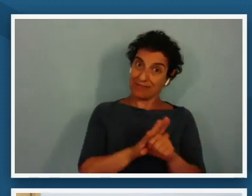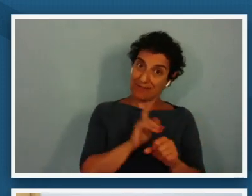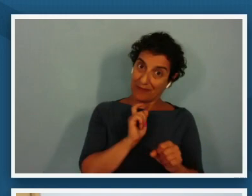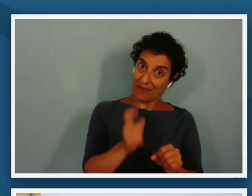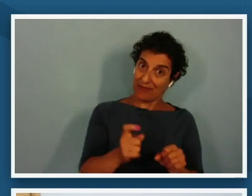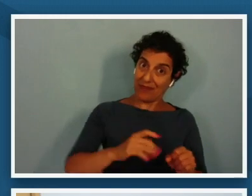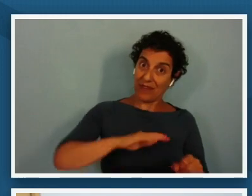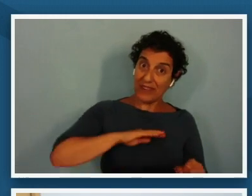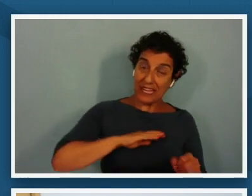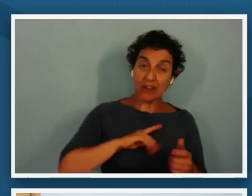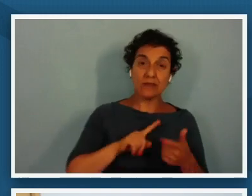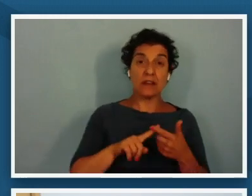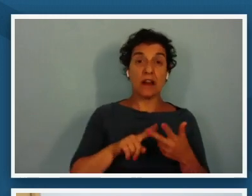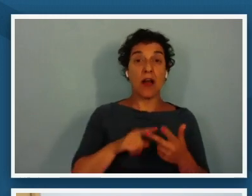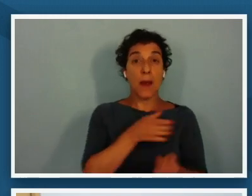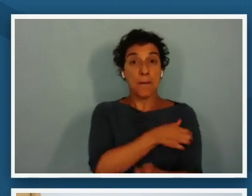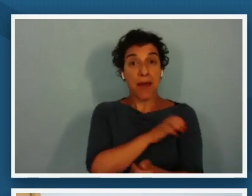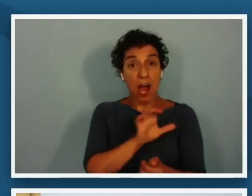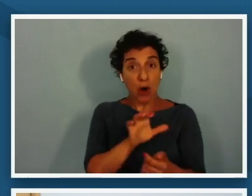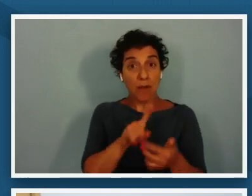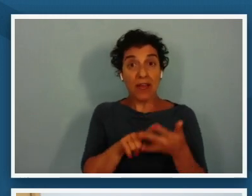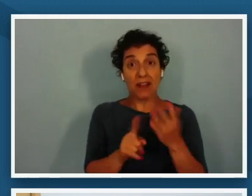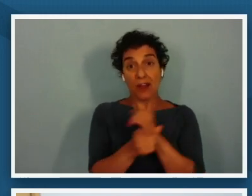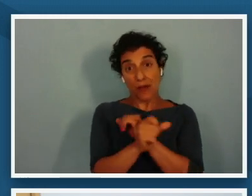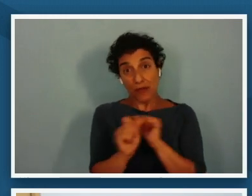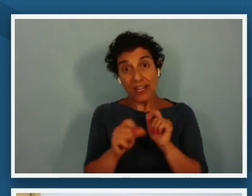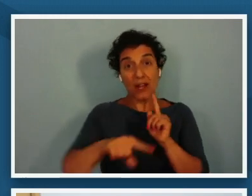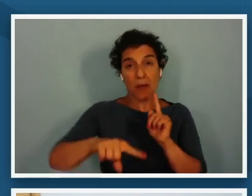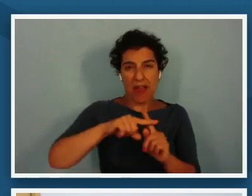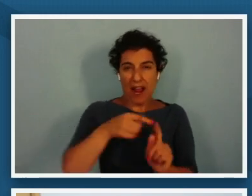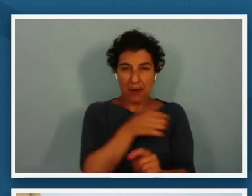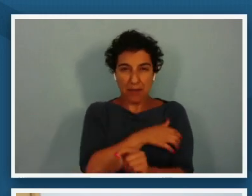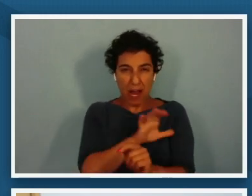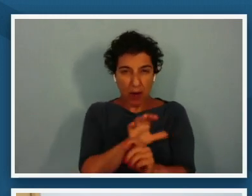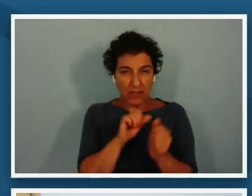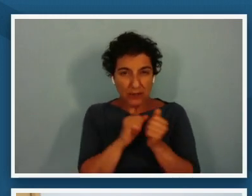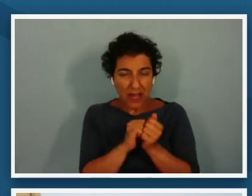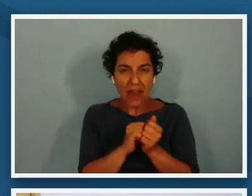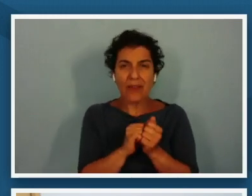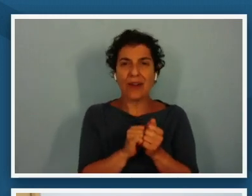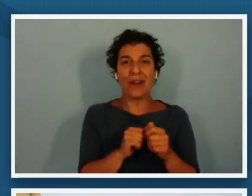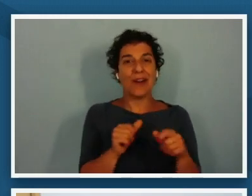some of the words freedom freedom and